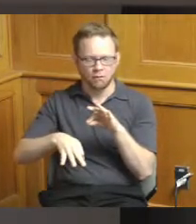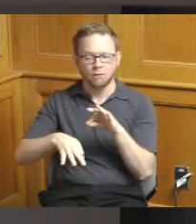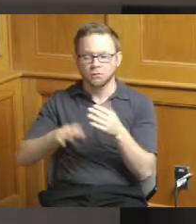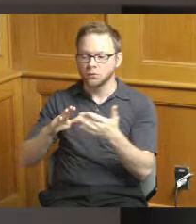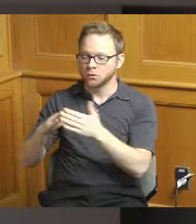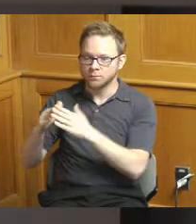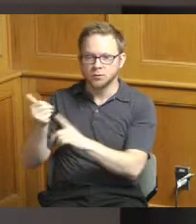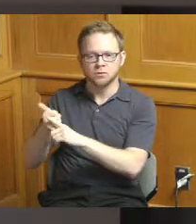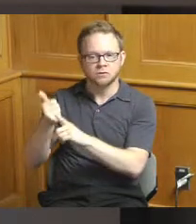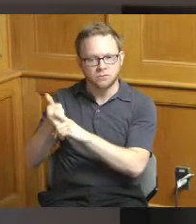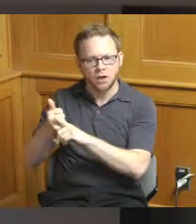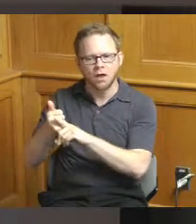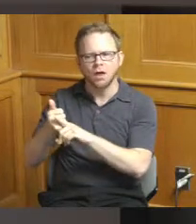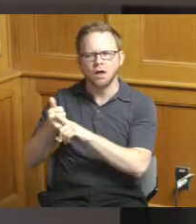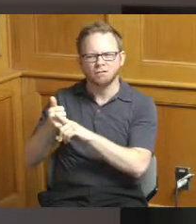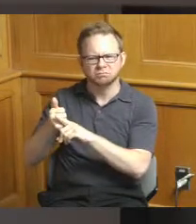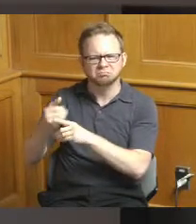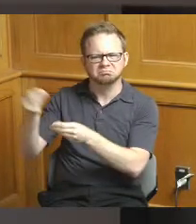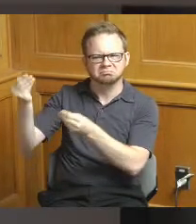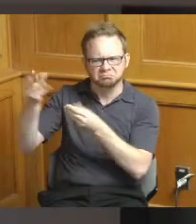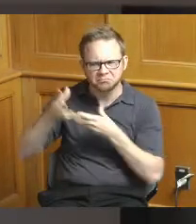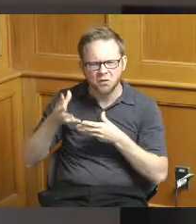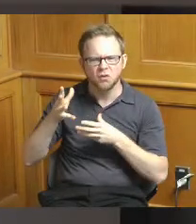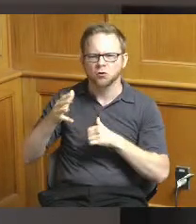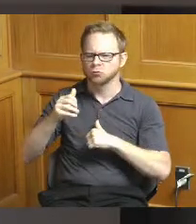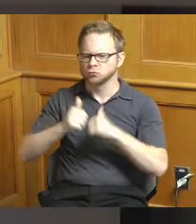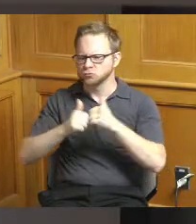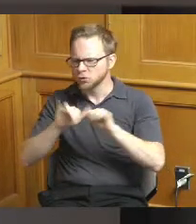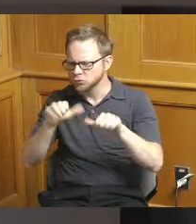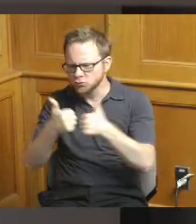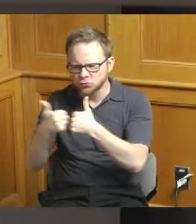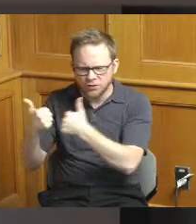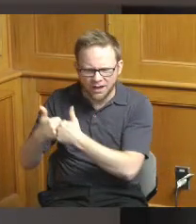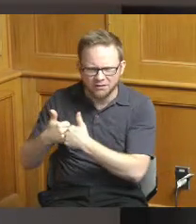on some of the structural challenges that they were interesting interested in tackling with the